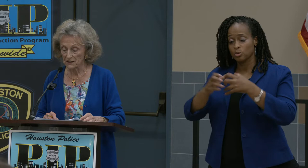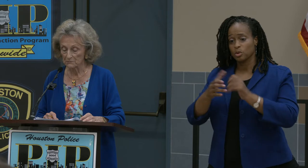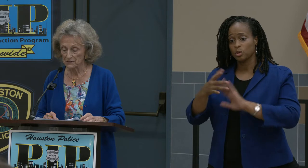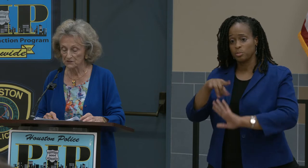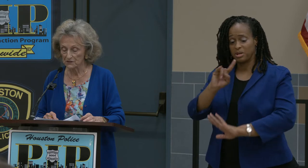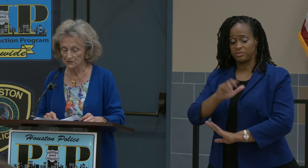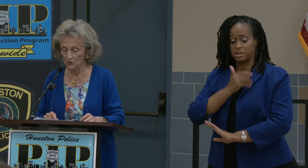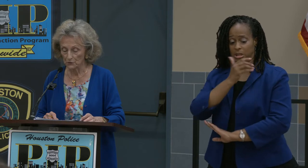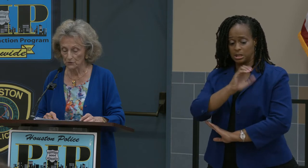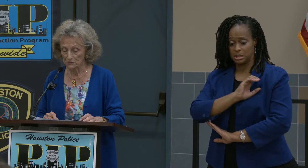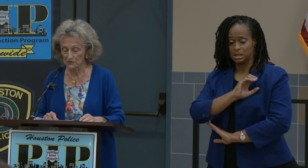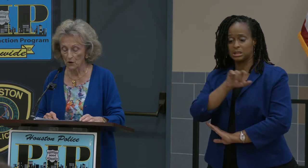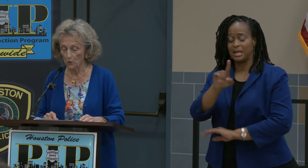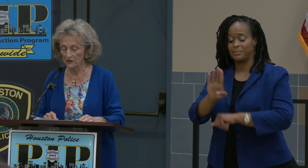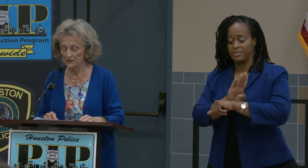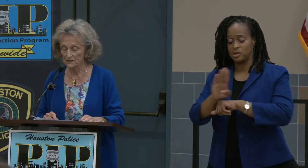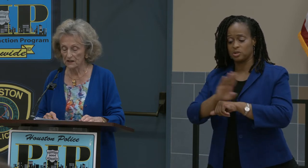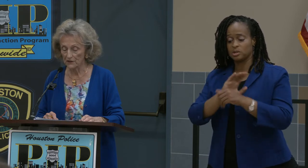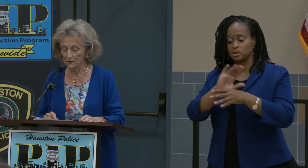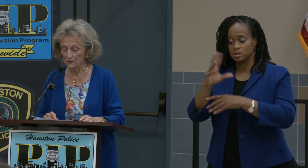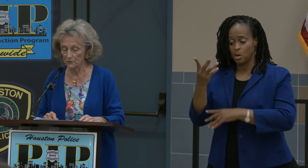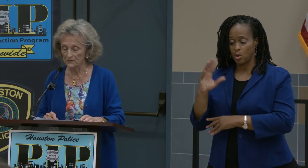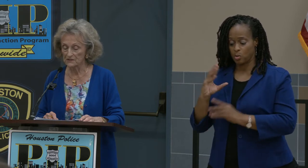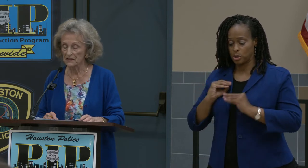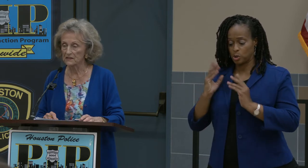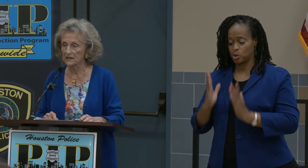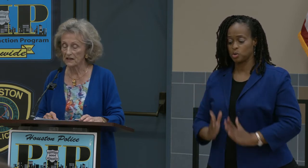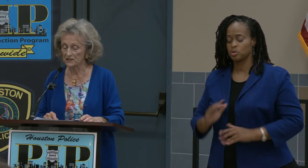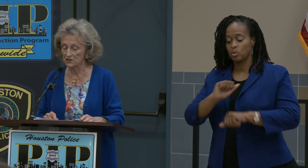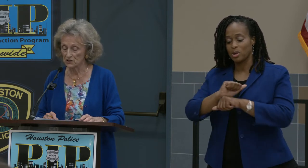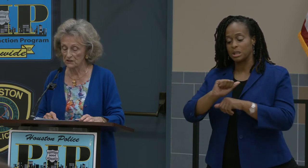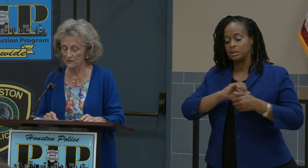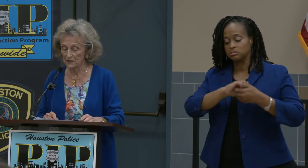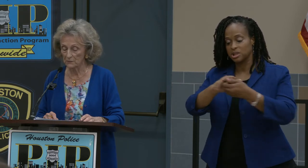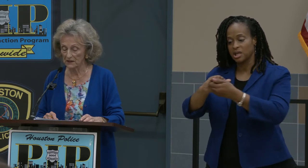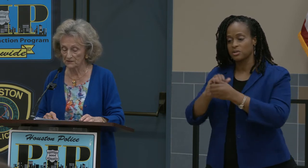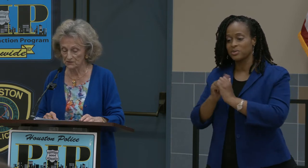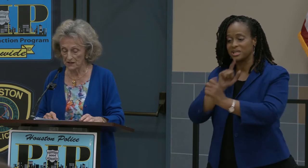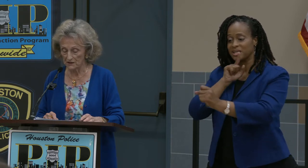and business owners working together with a dedicated Chief and command staff